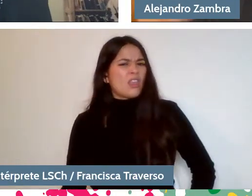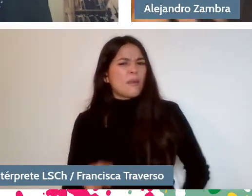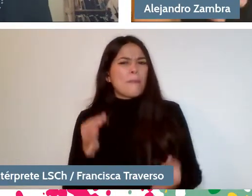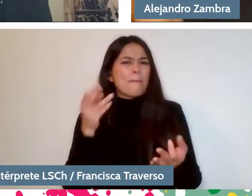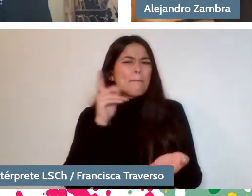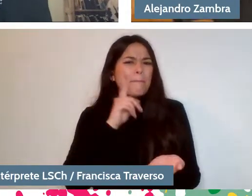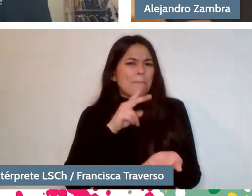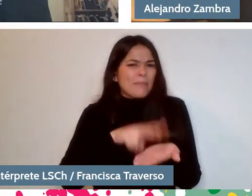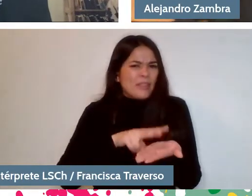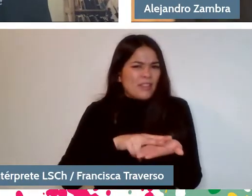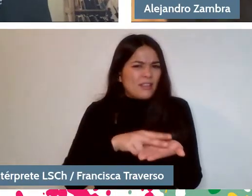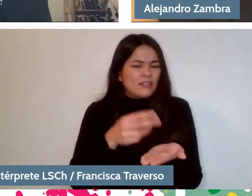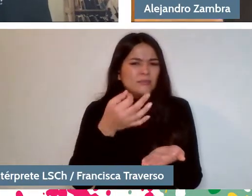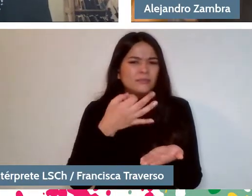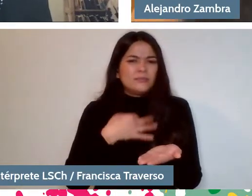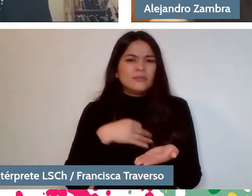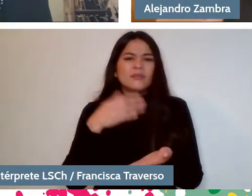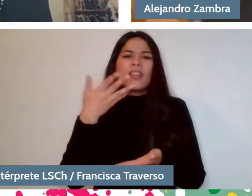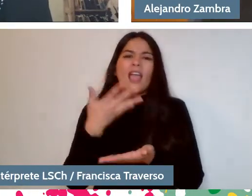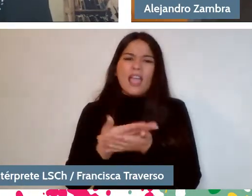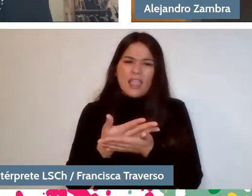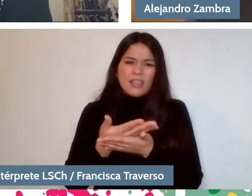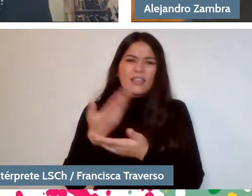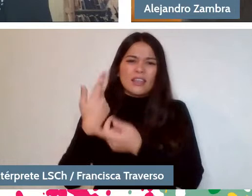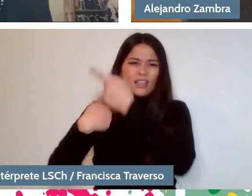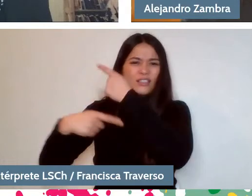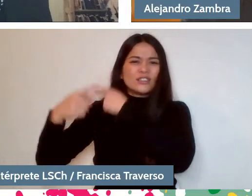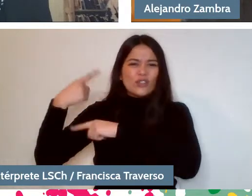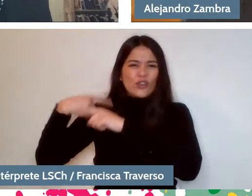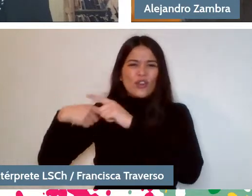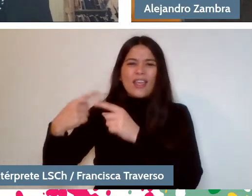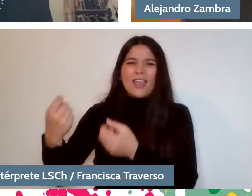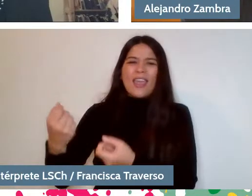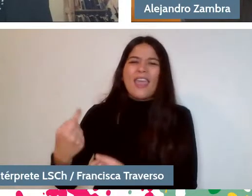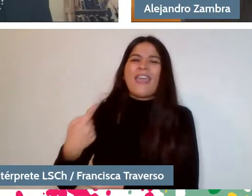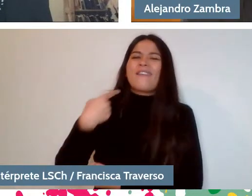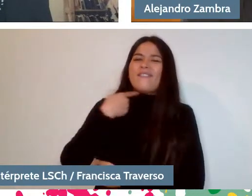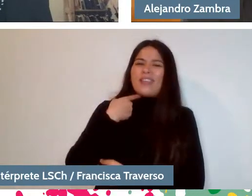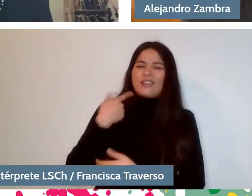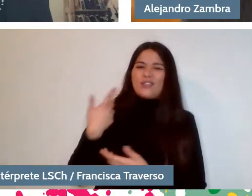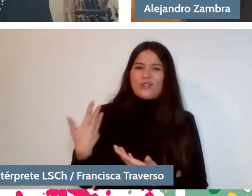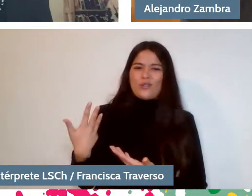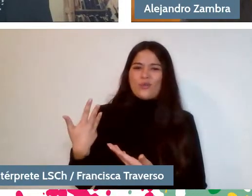It is understood that there is a story there that is associated with an effect and it may be that the effects, of course, of literature,